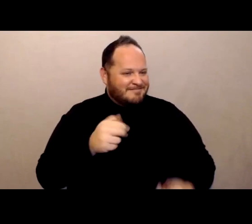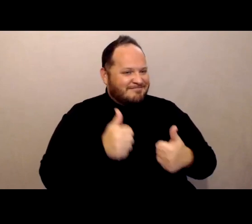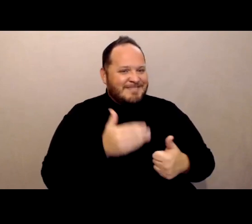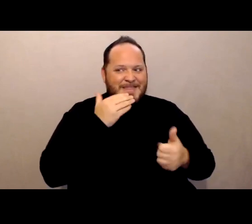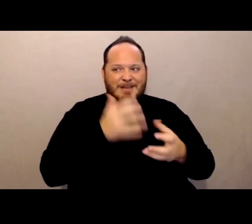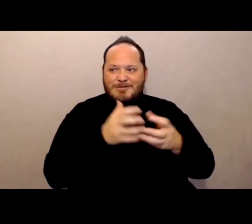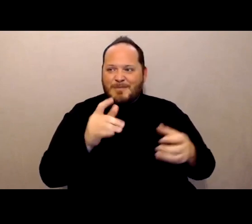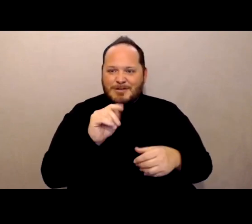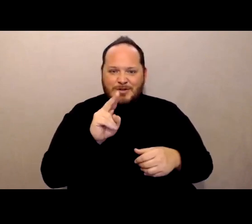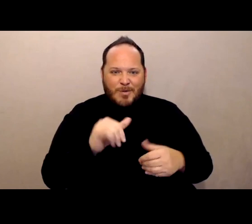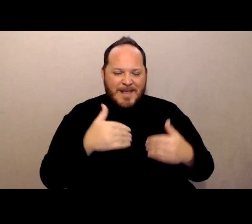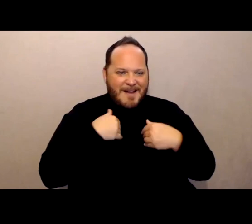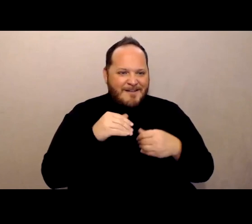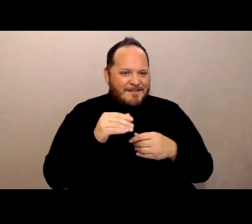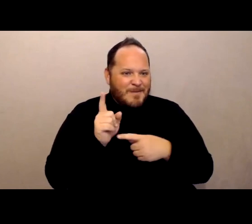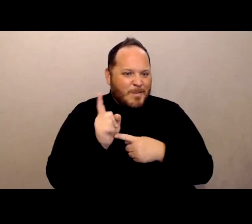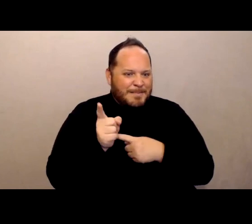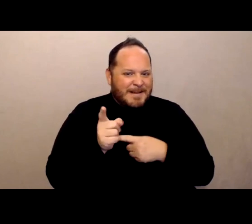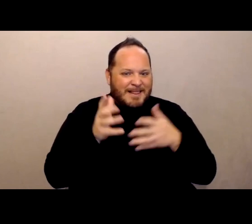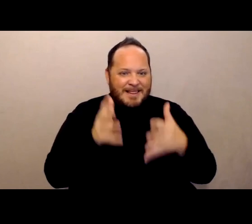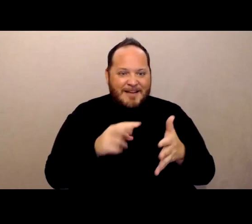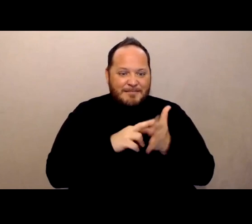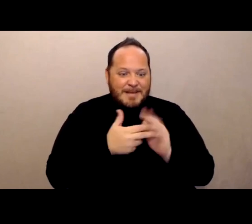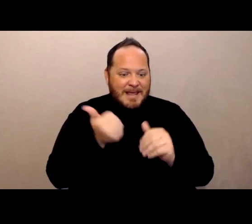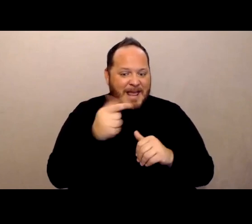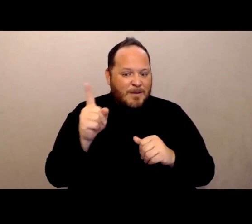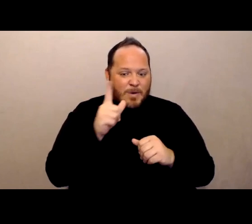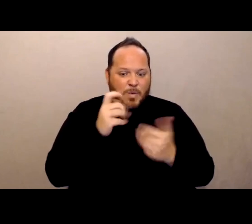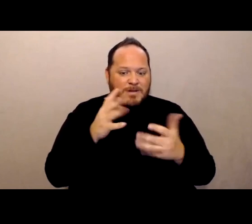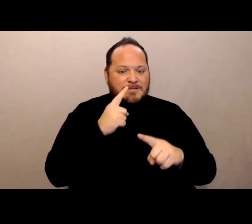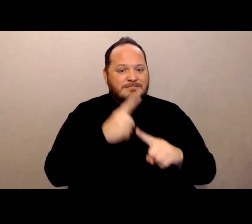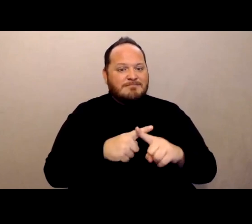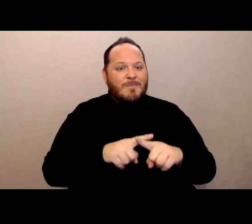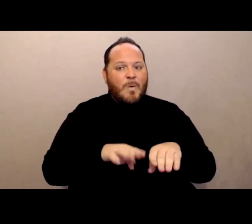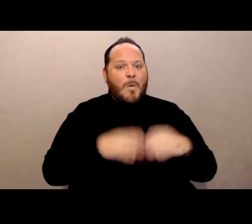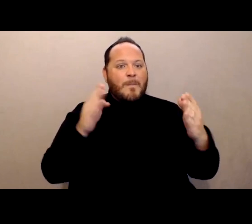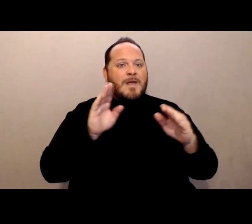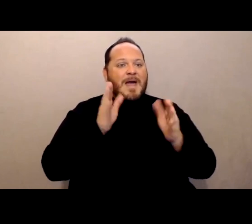So if there's anybody who wants to unmute themselves and ask a question, we can do that now.